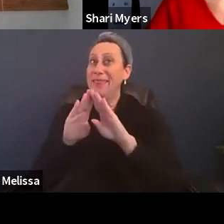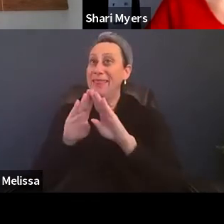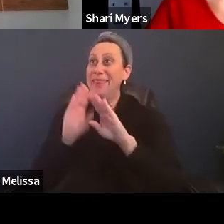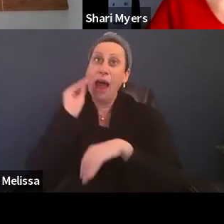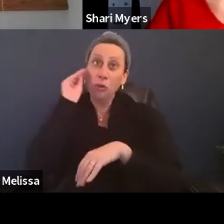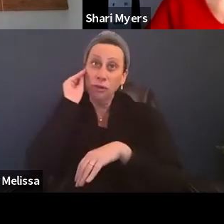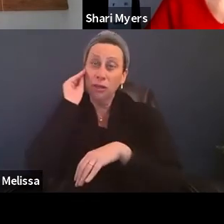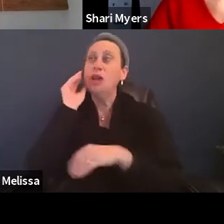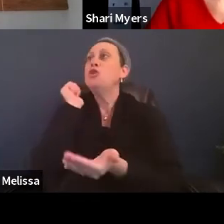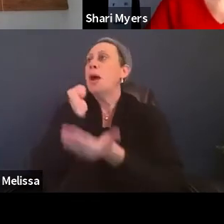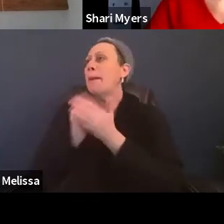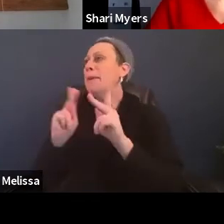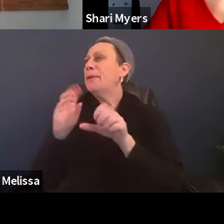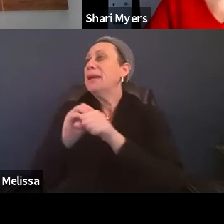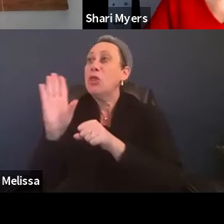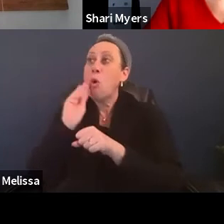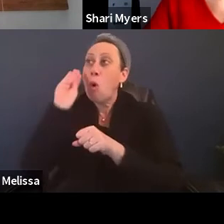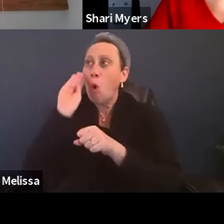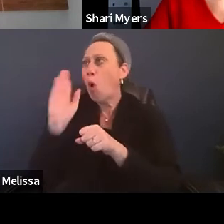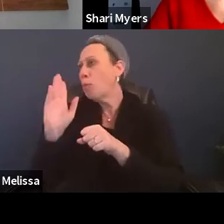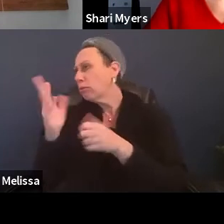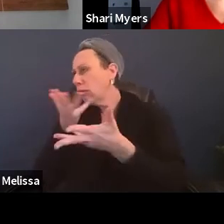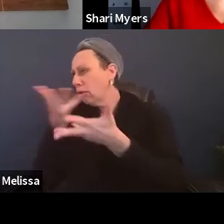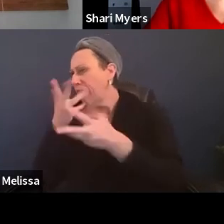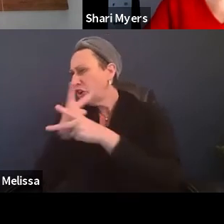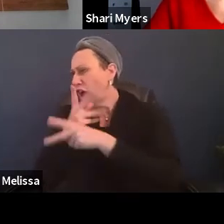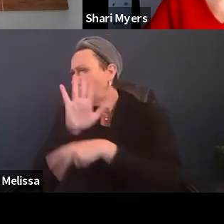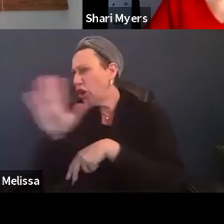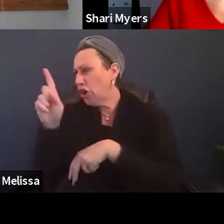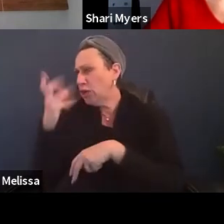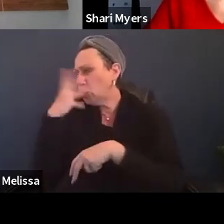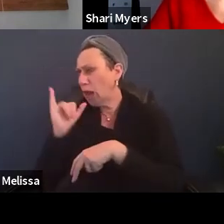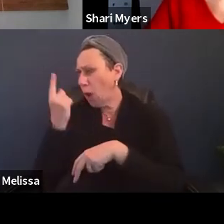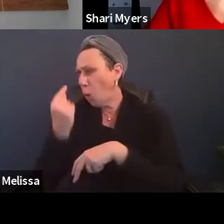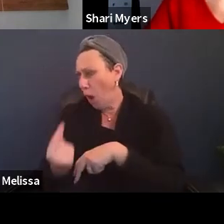to understand what their needs might be. And if we hit find that one of the household